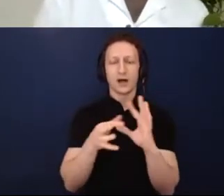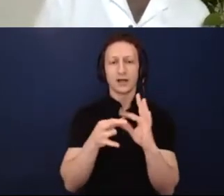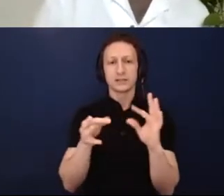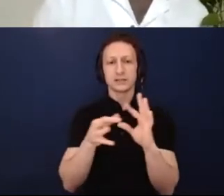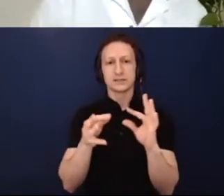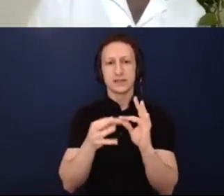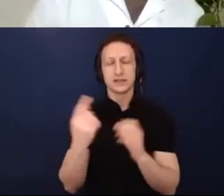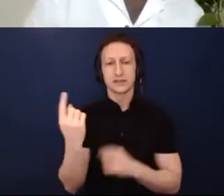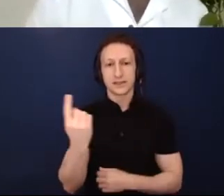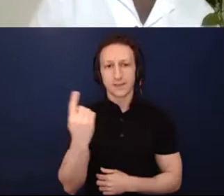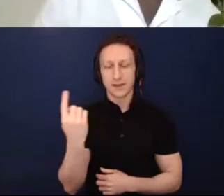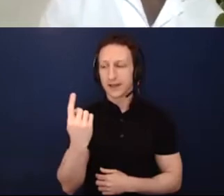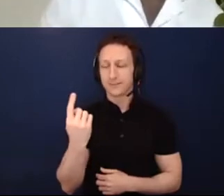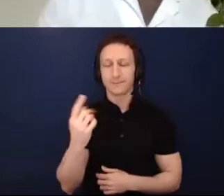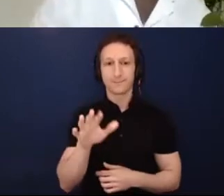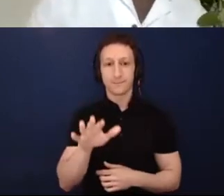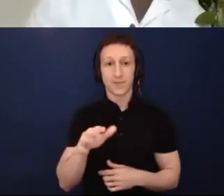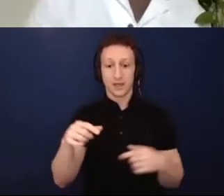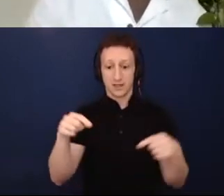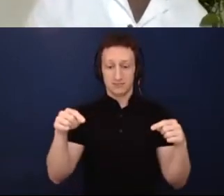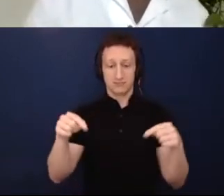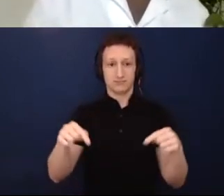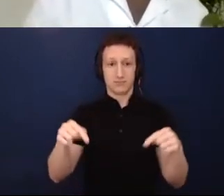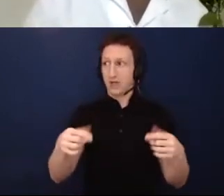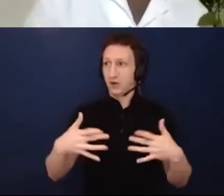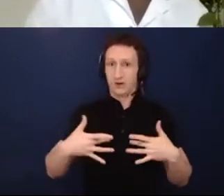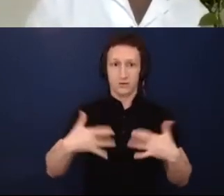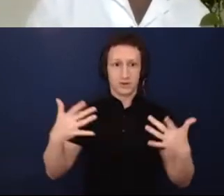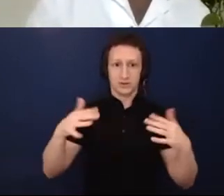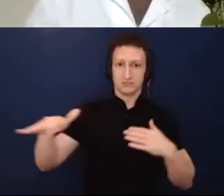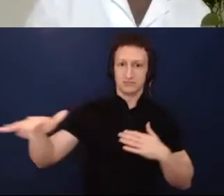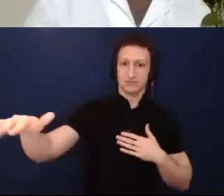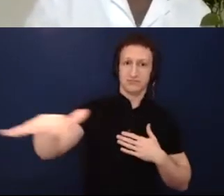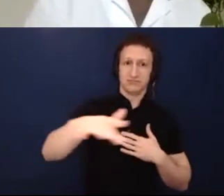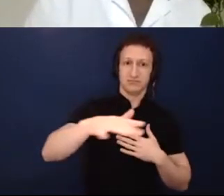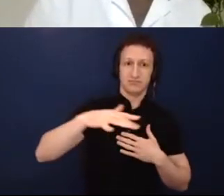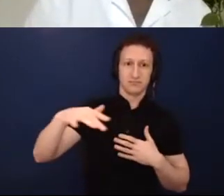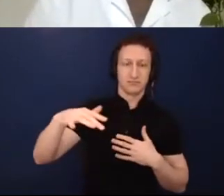currently in a landscape where cultural institutions, whatever we thought up or